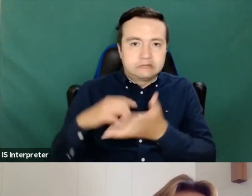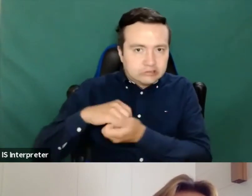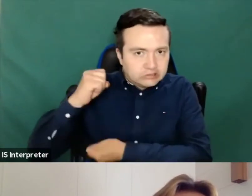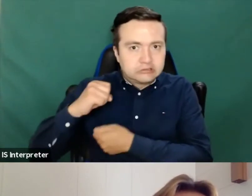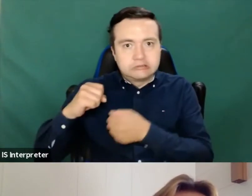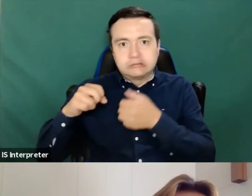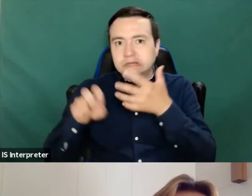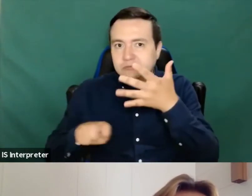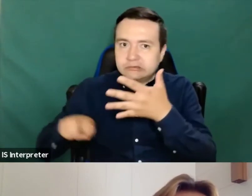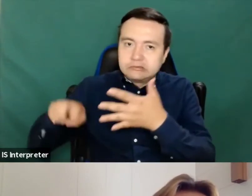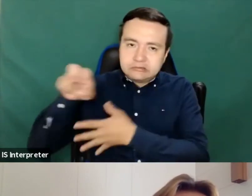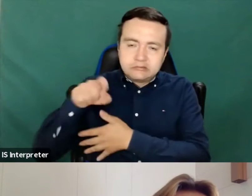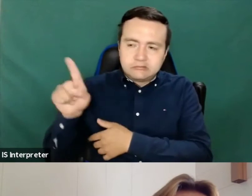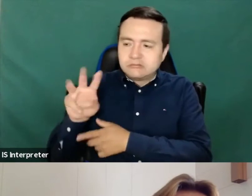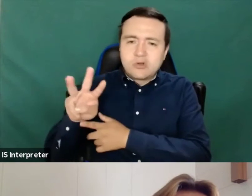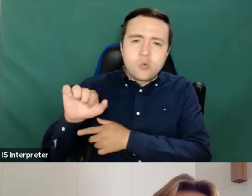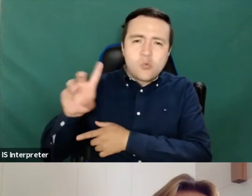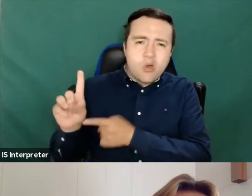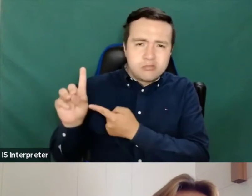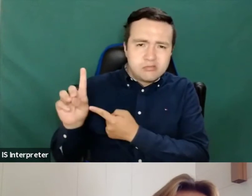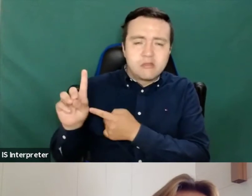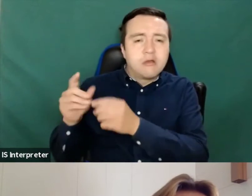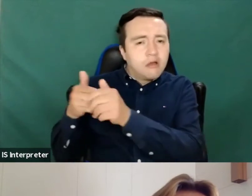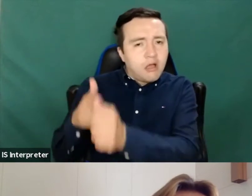the directive supports this, this work doing this.